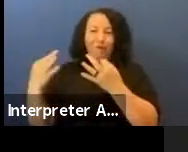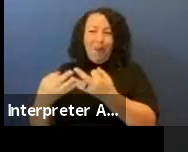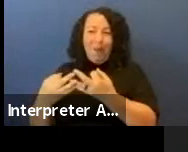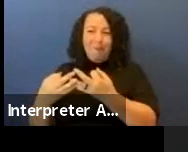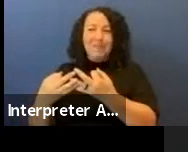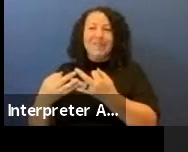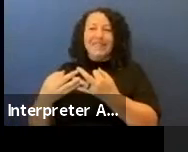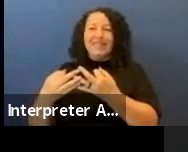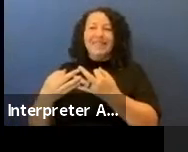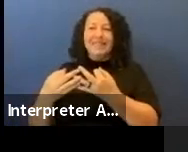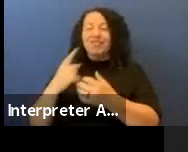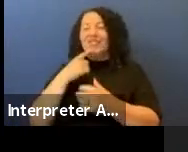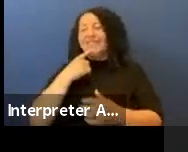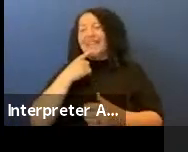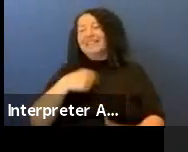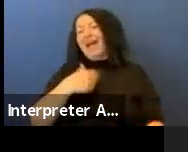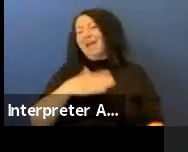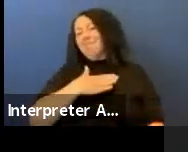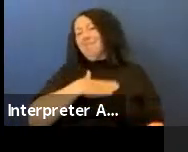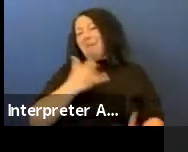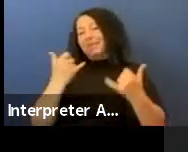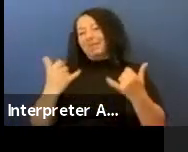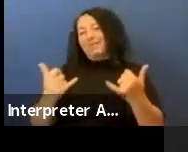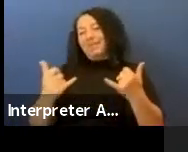I'm happy today.